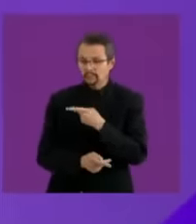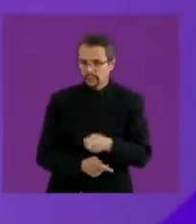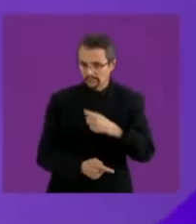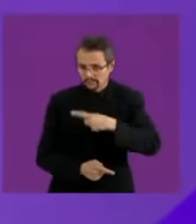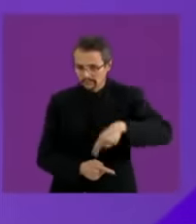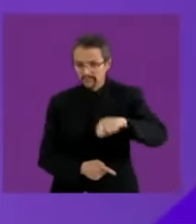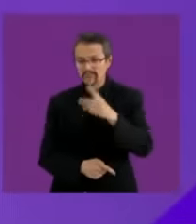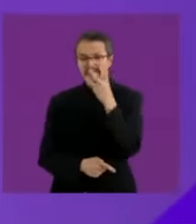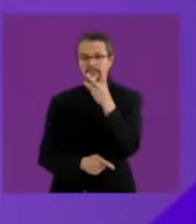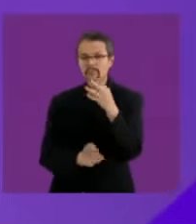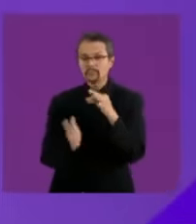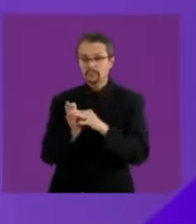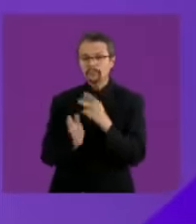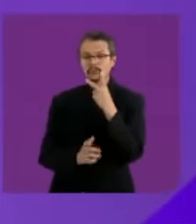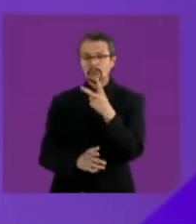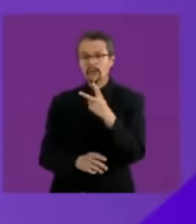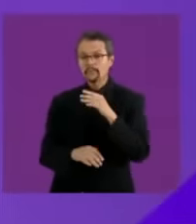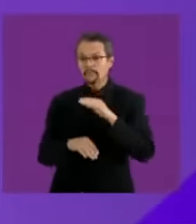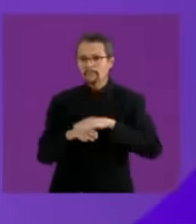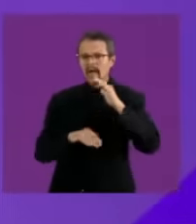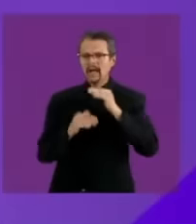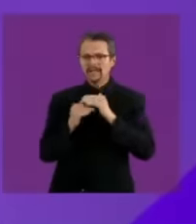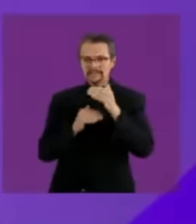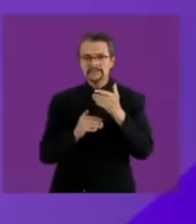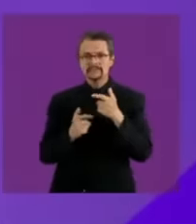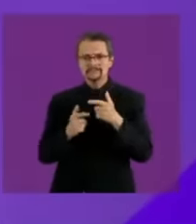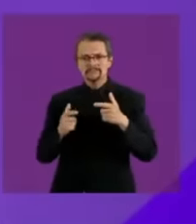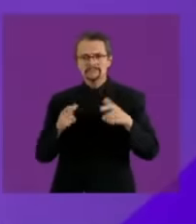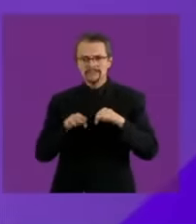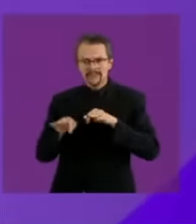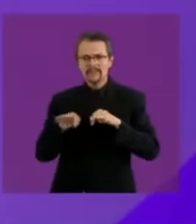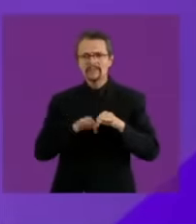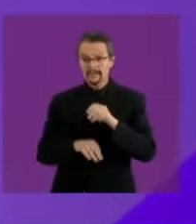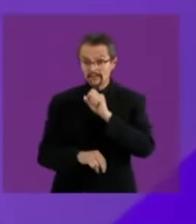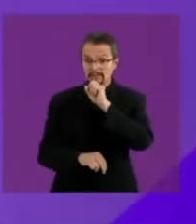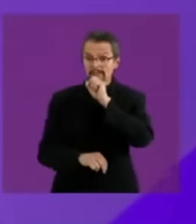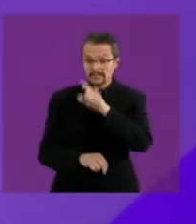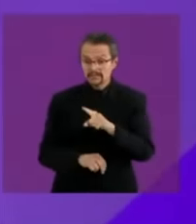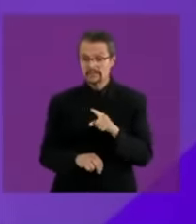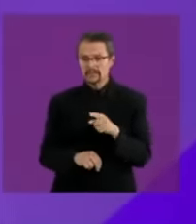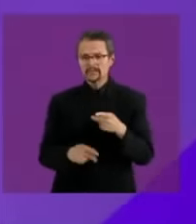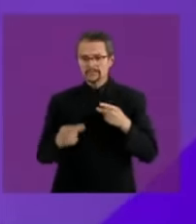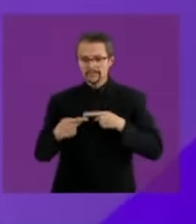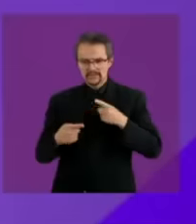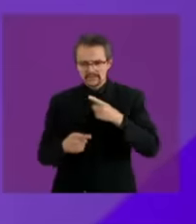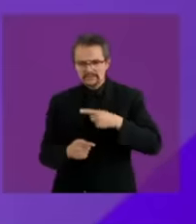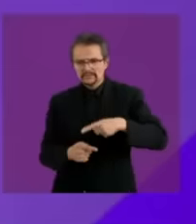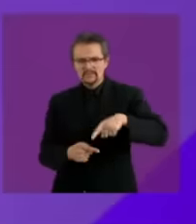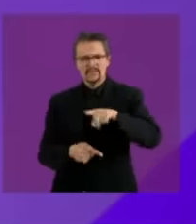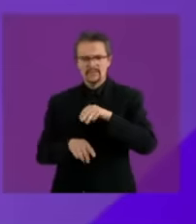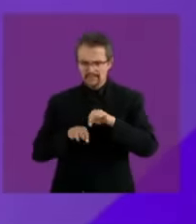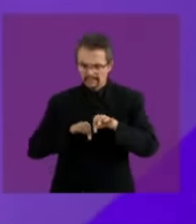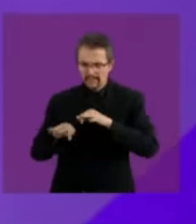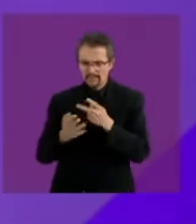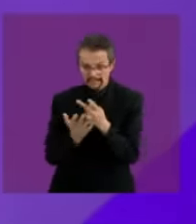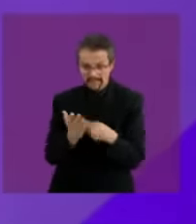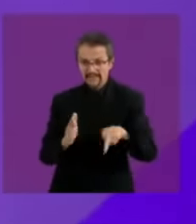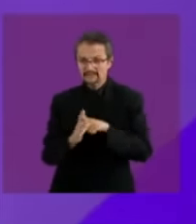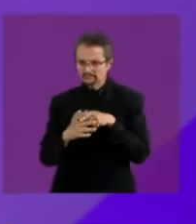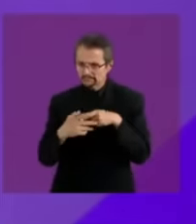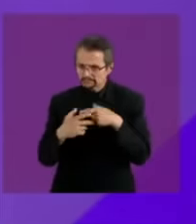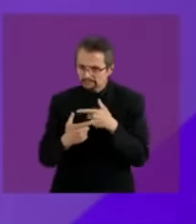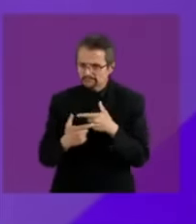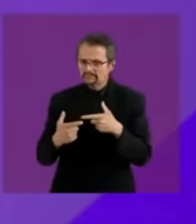economic growth the highest level of formal employment in the history of Mexico the largest salary increase